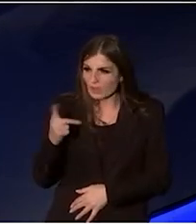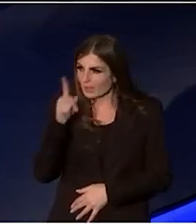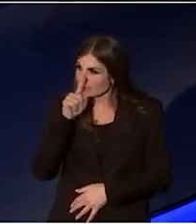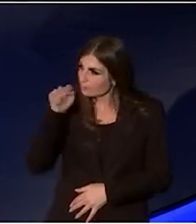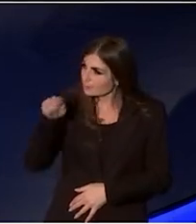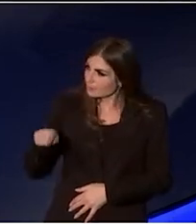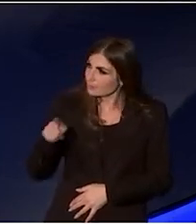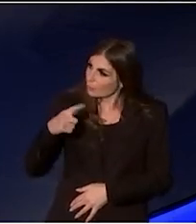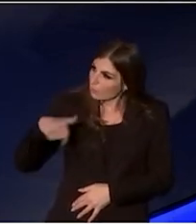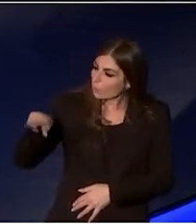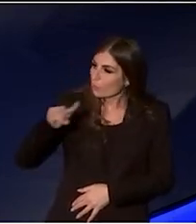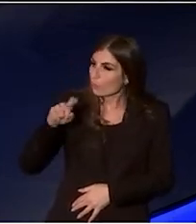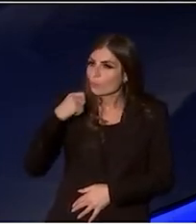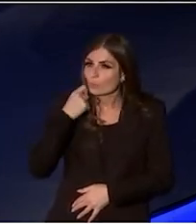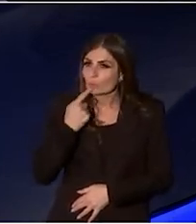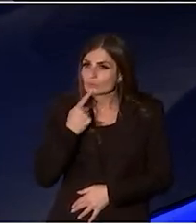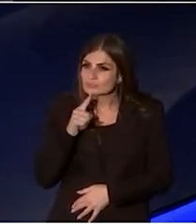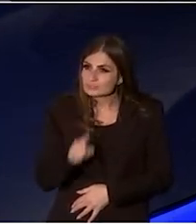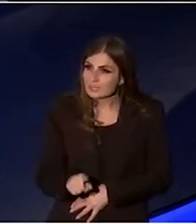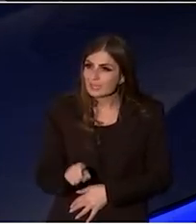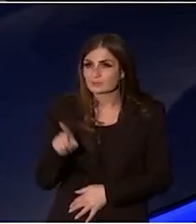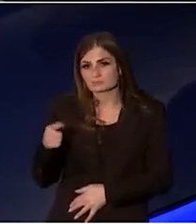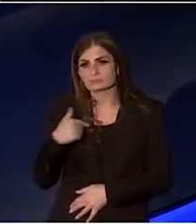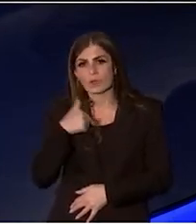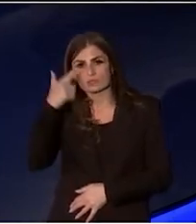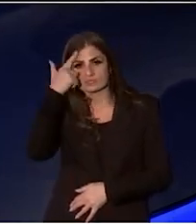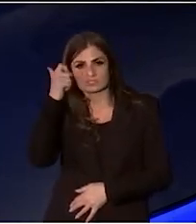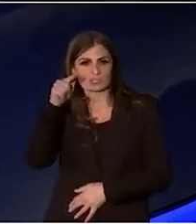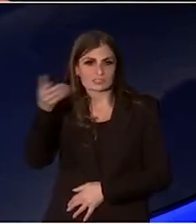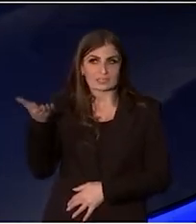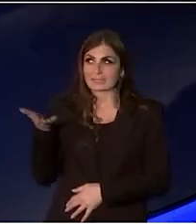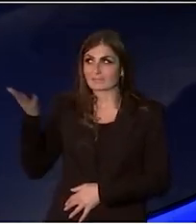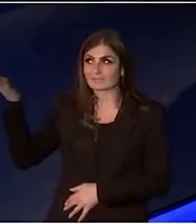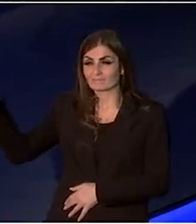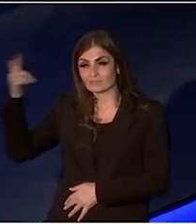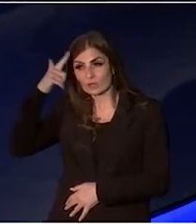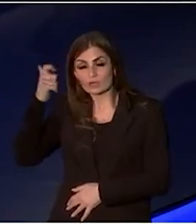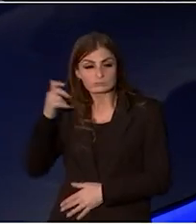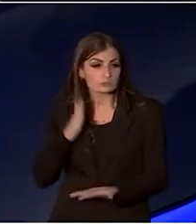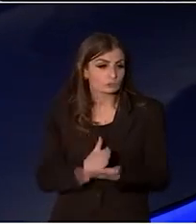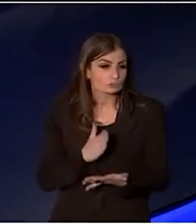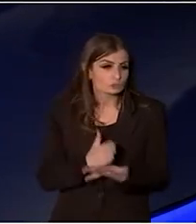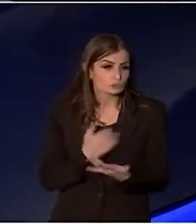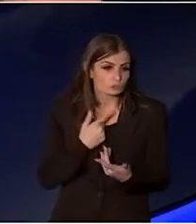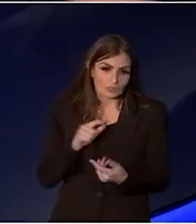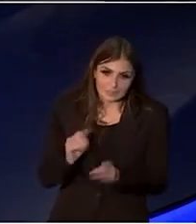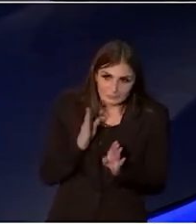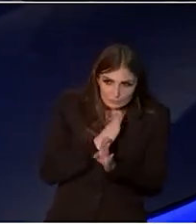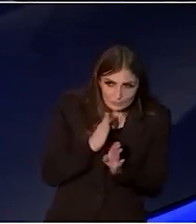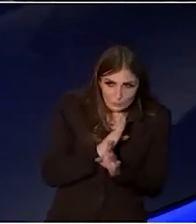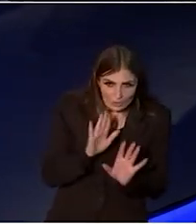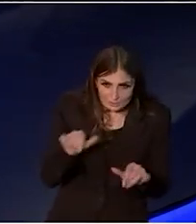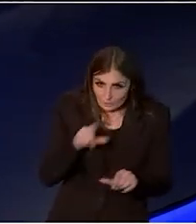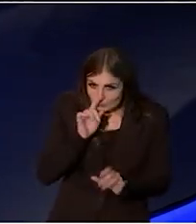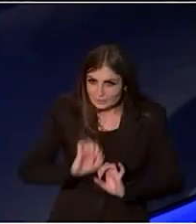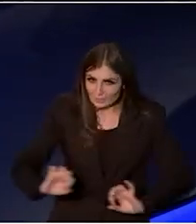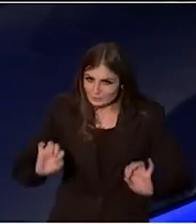will say they suggested this to me, and it's all true because I kept it really tight so you could still own it.